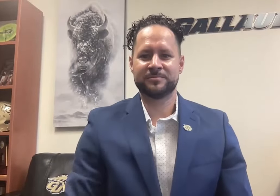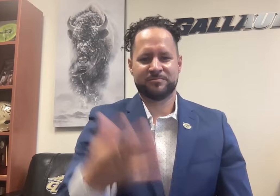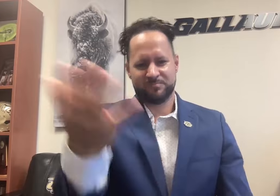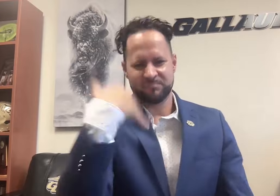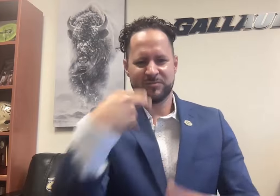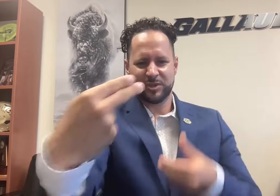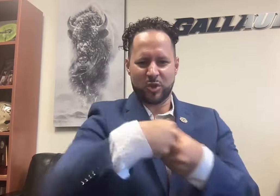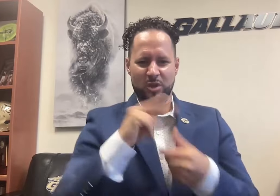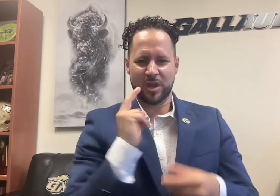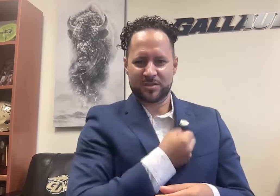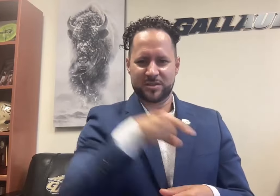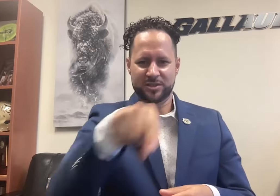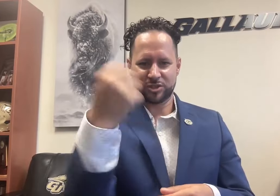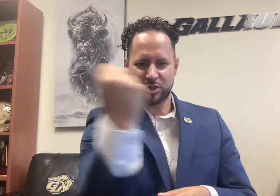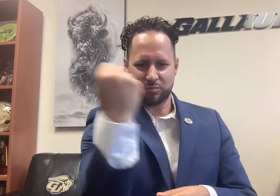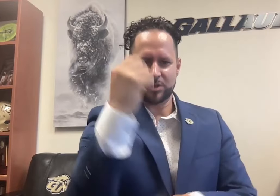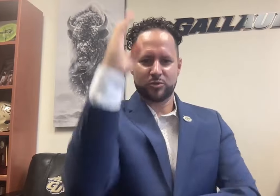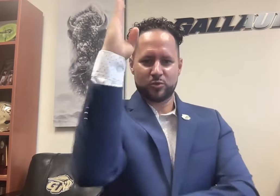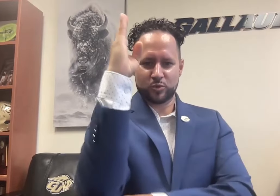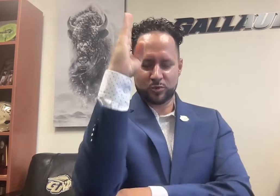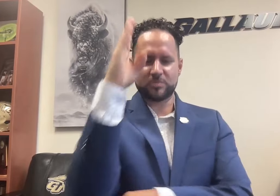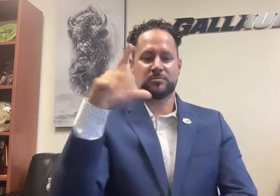Please join us on Saturday at noon